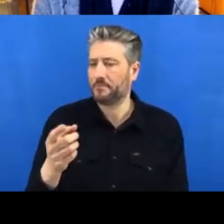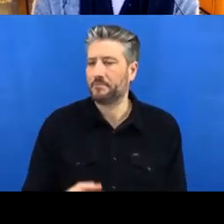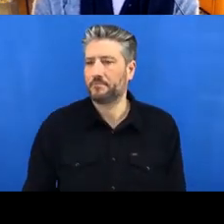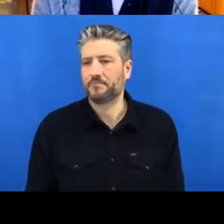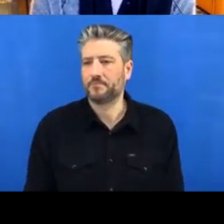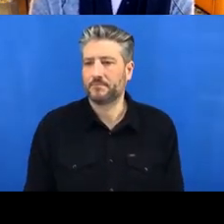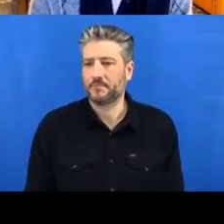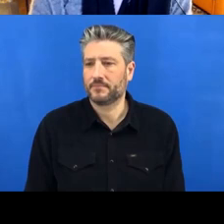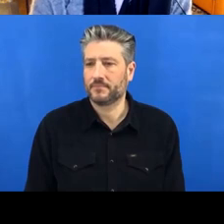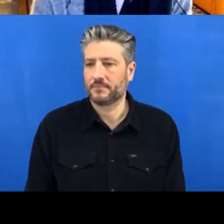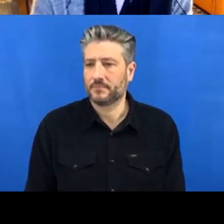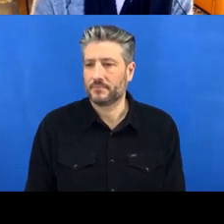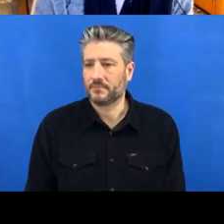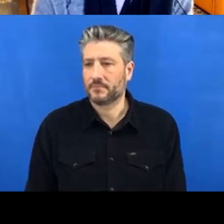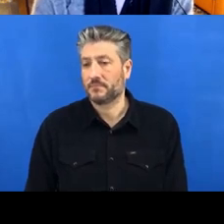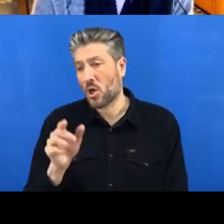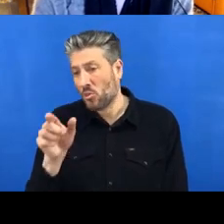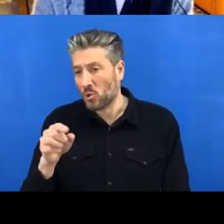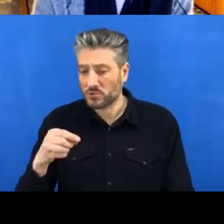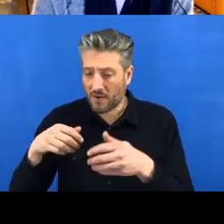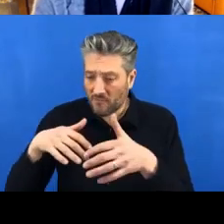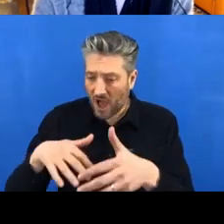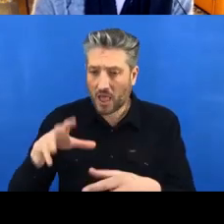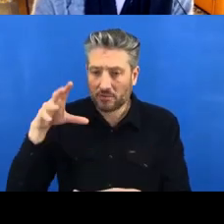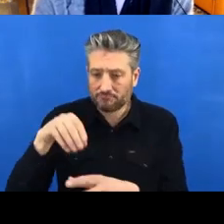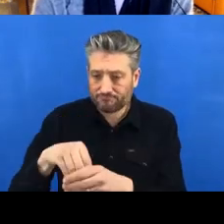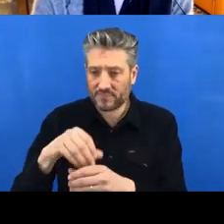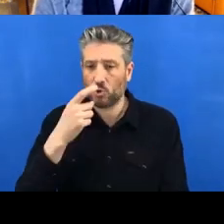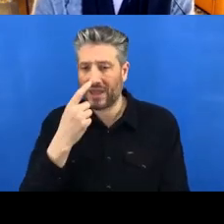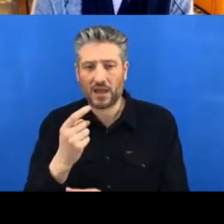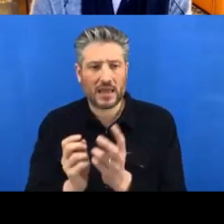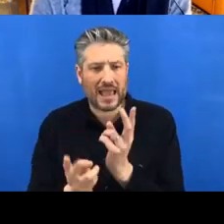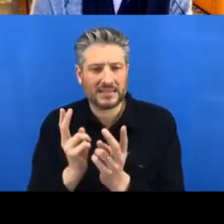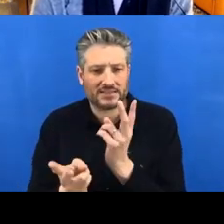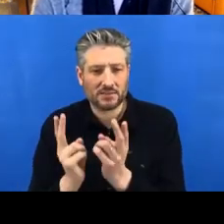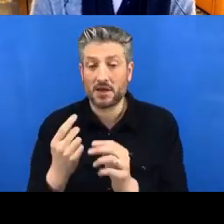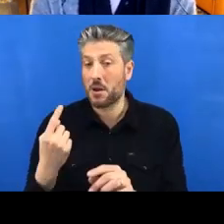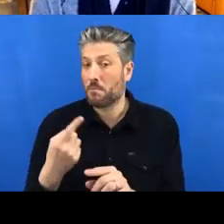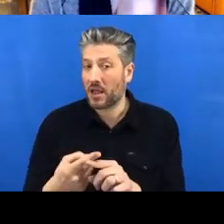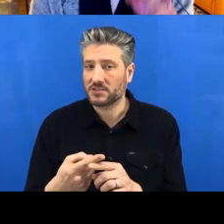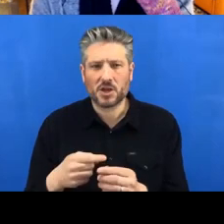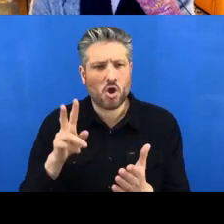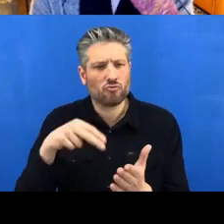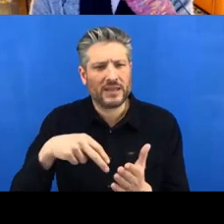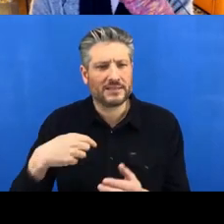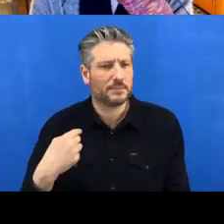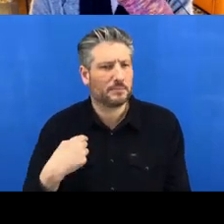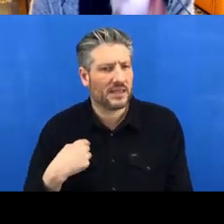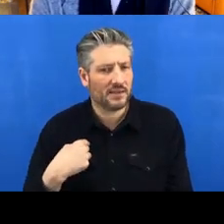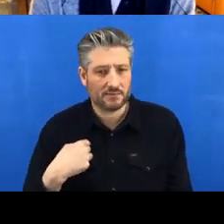in there if you like, and you could also just edit the README. You can see that people have used this before, I’ve given a similar talk before,